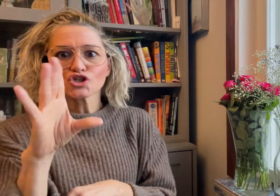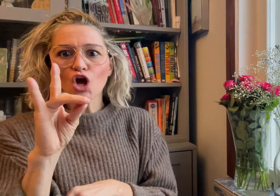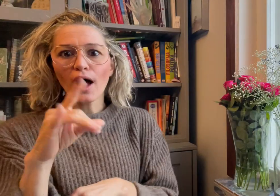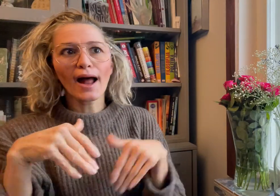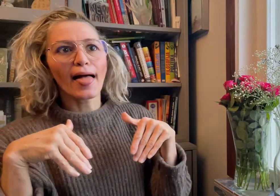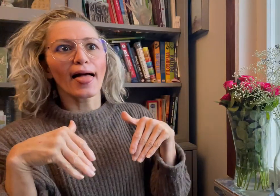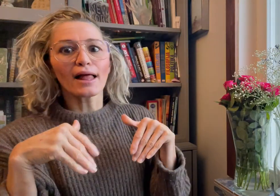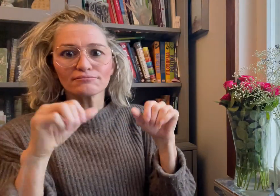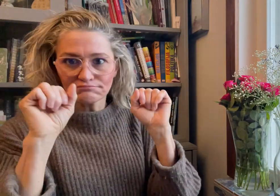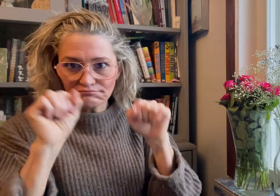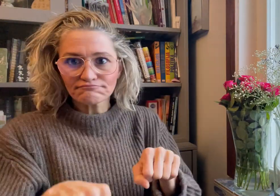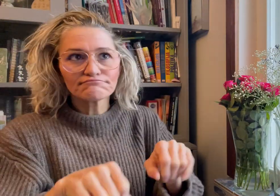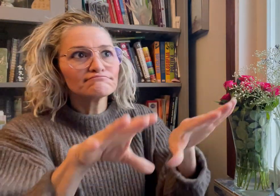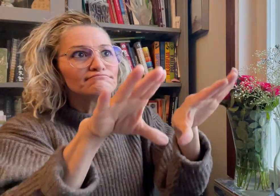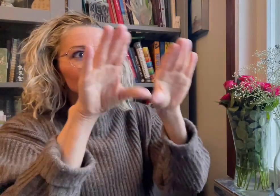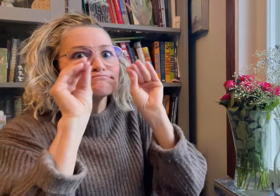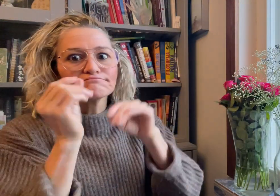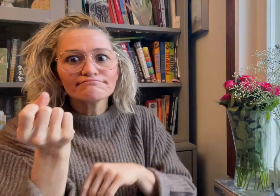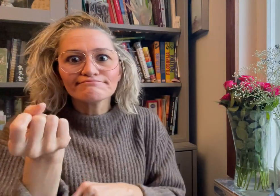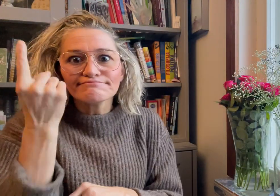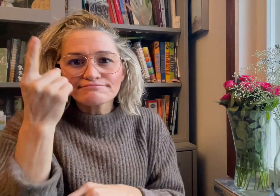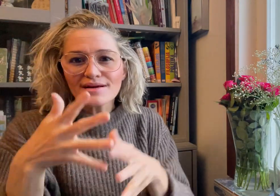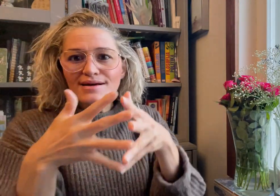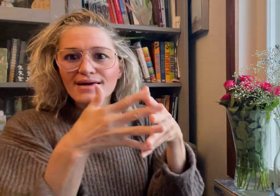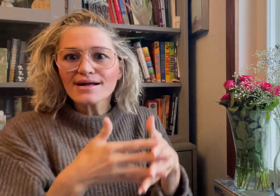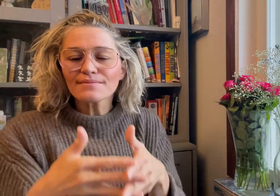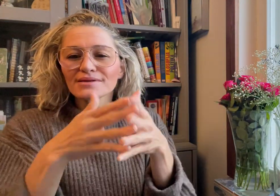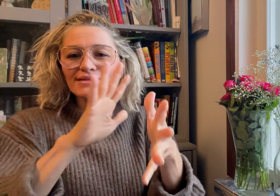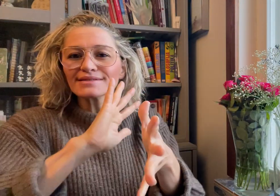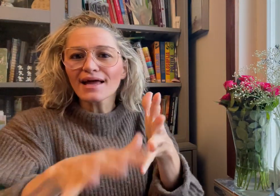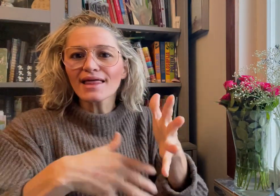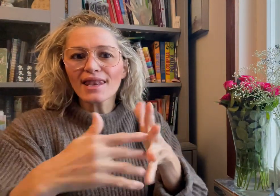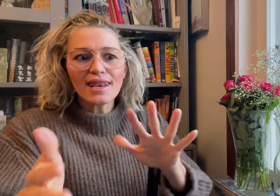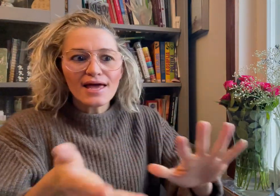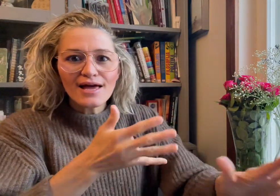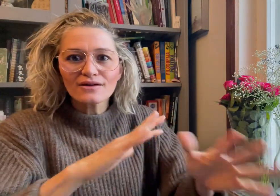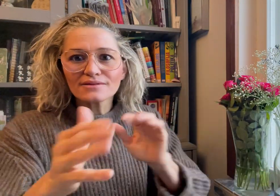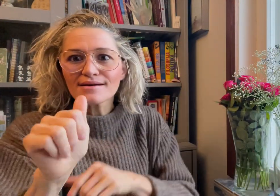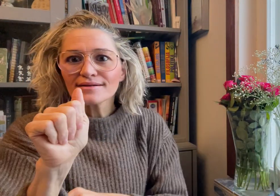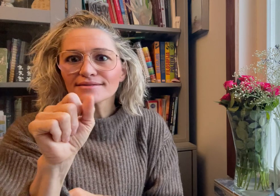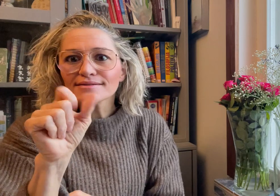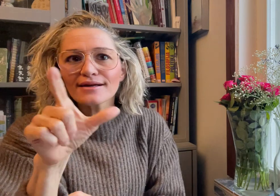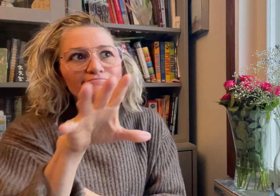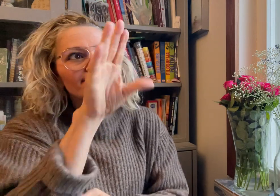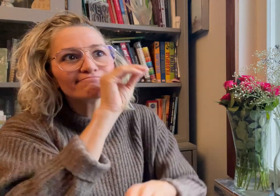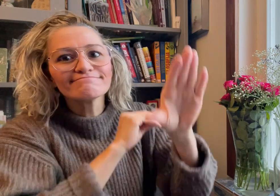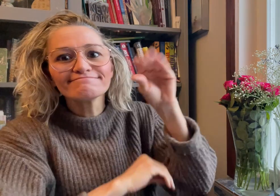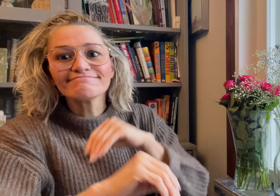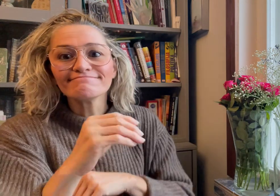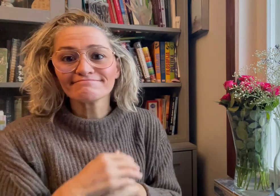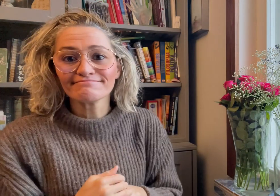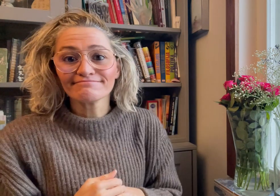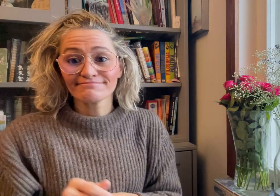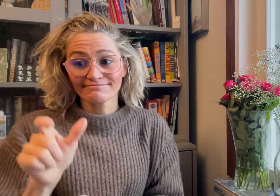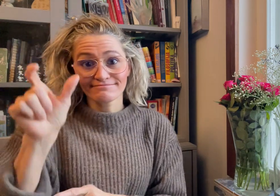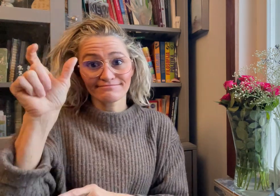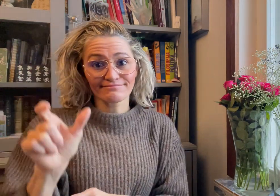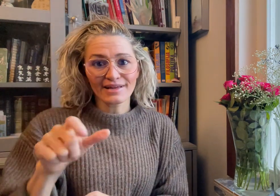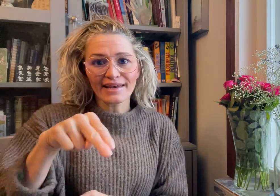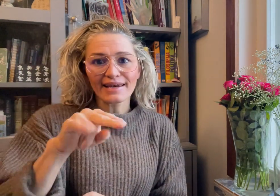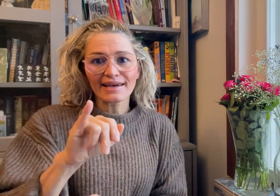Nikki Engleman found the dog on the streets and decided